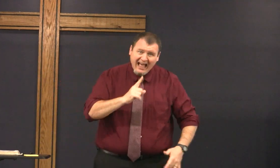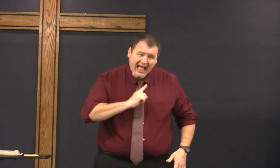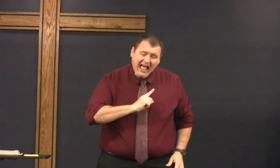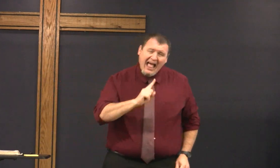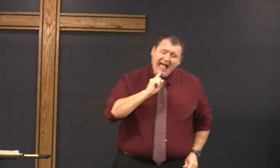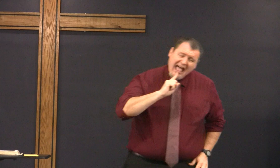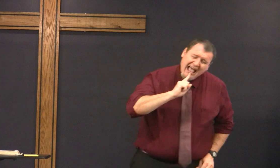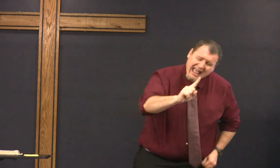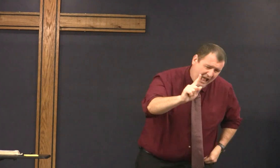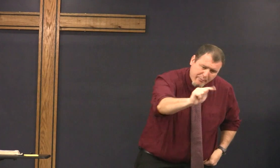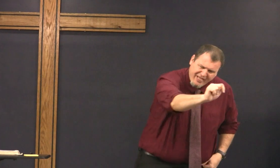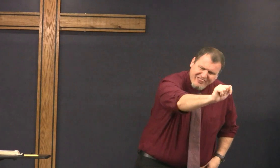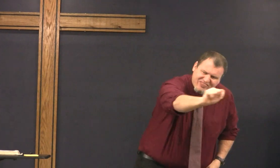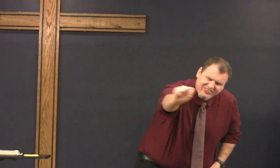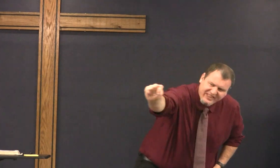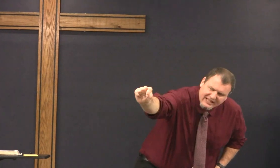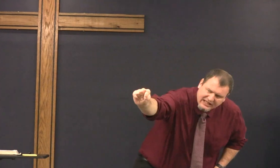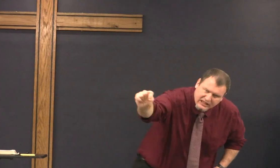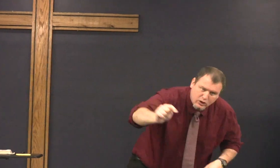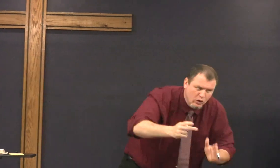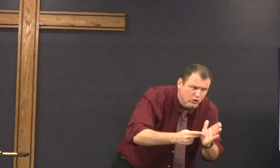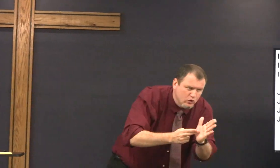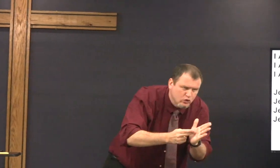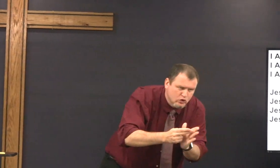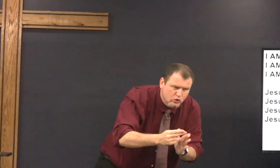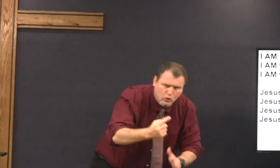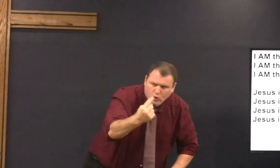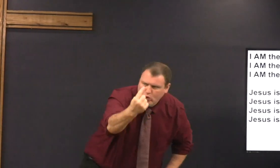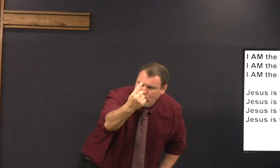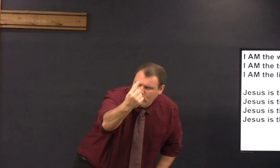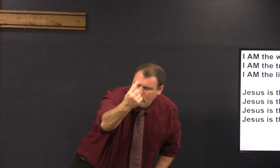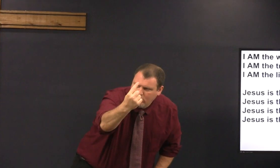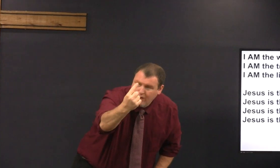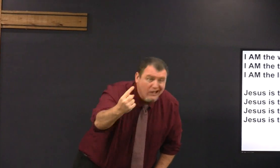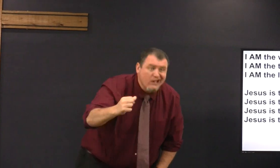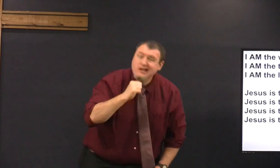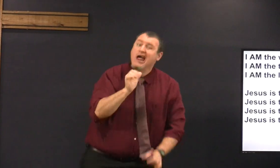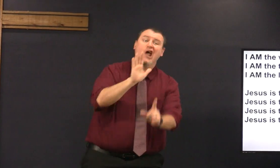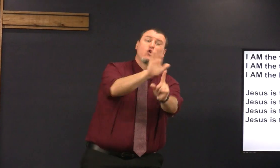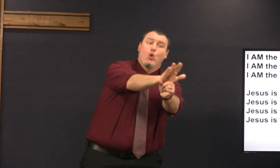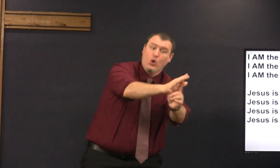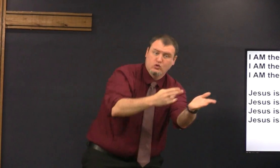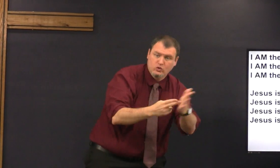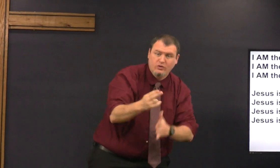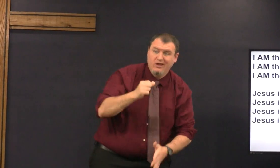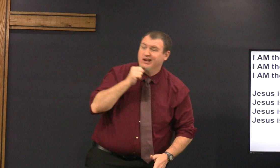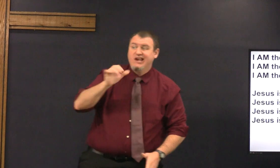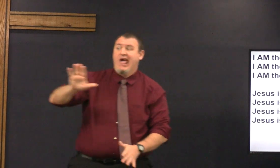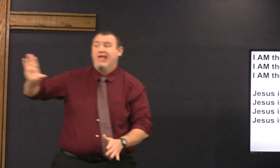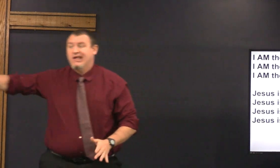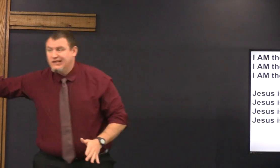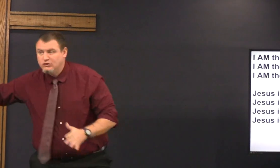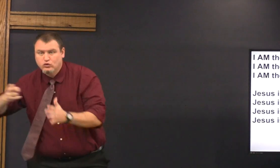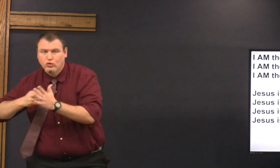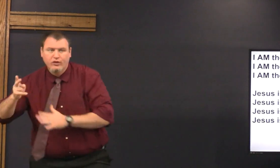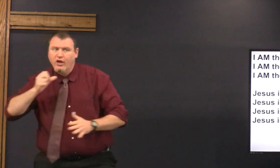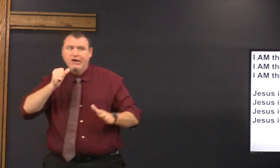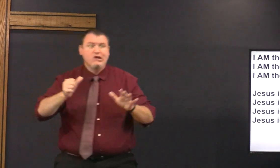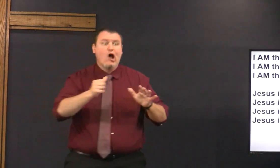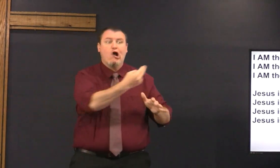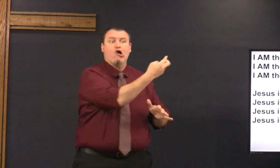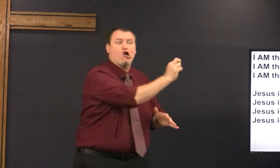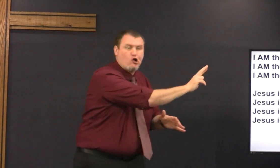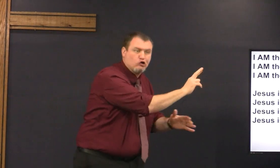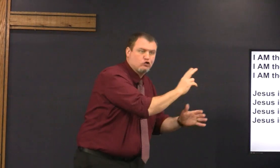yours Jesus said I am the truth there is only one there is not yours and mine